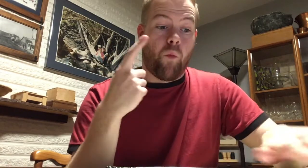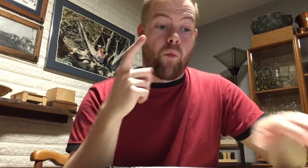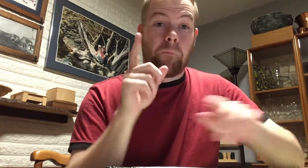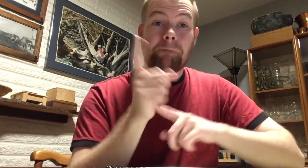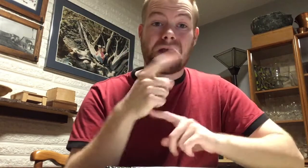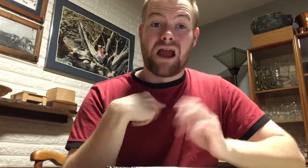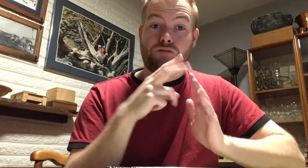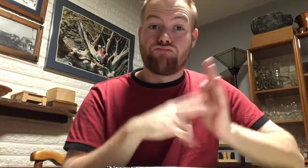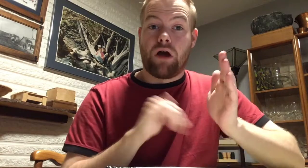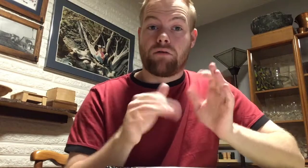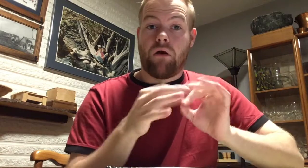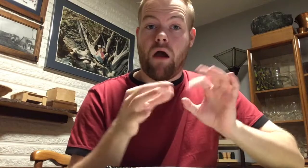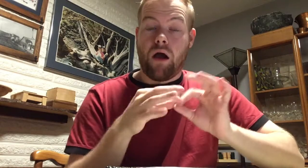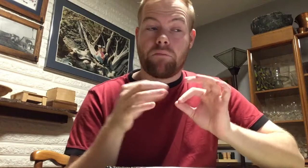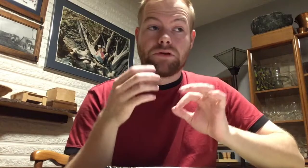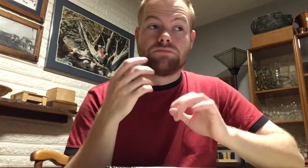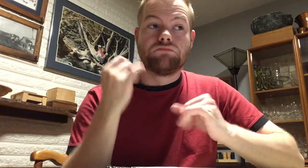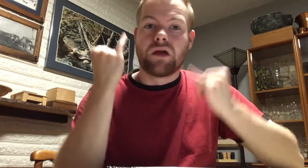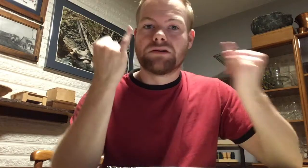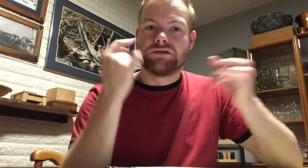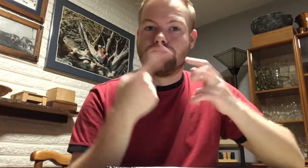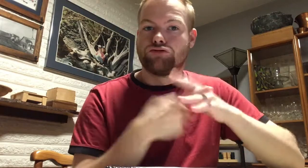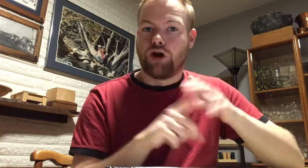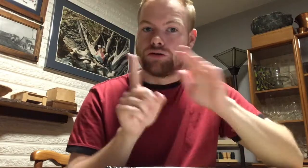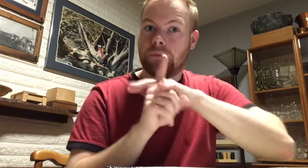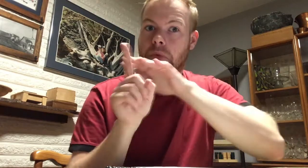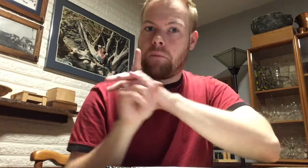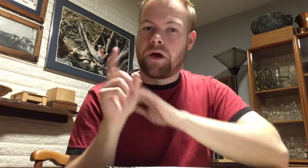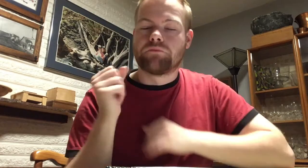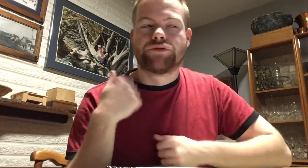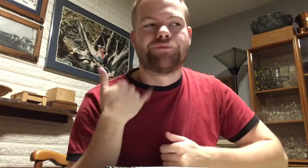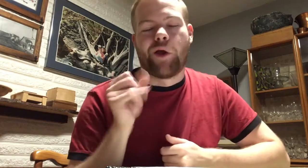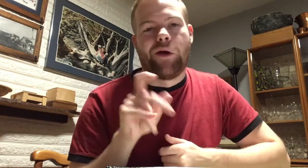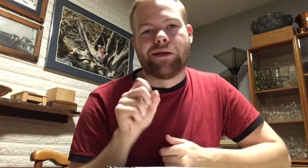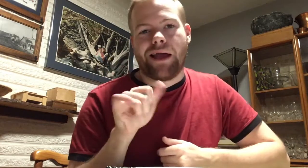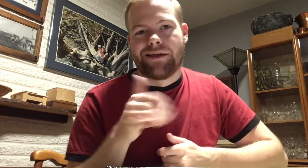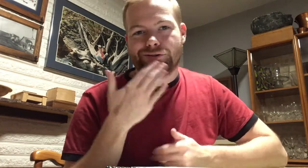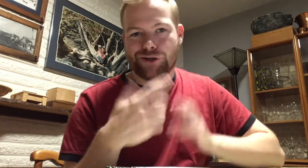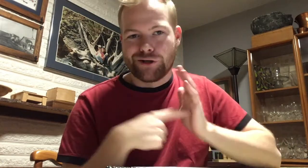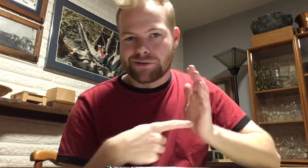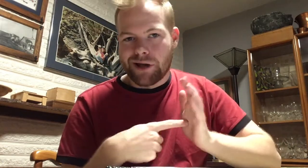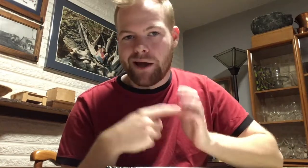The minute I read that comment, ideas started popping up, so yeah okay, that’s a good sign.